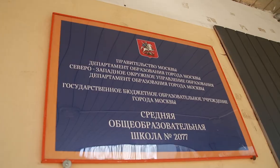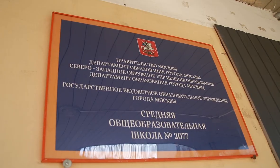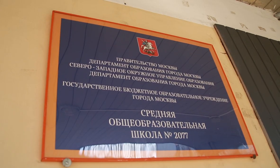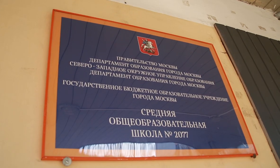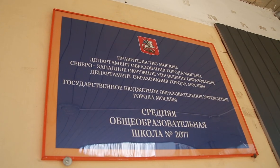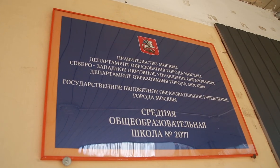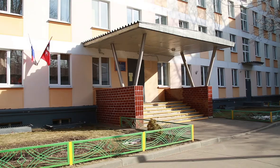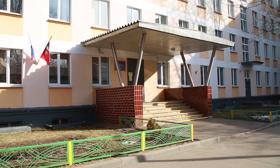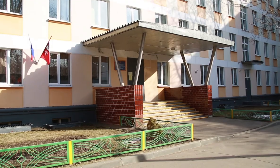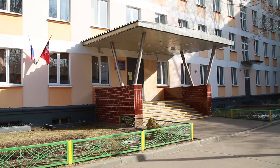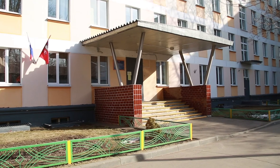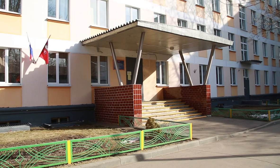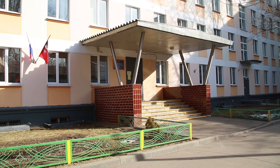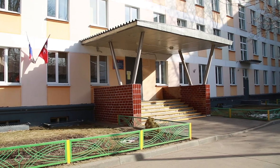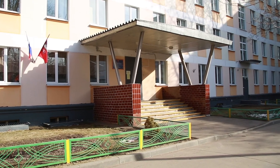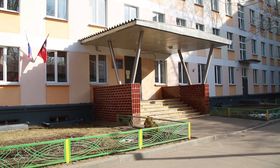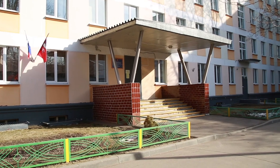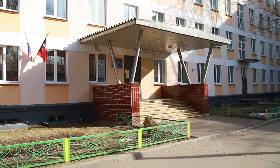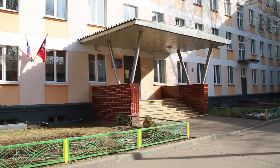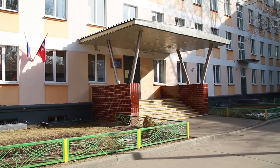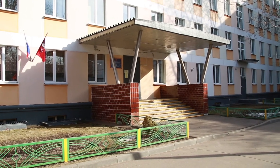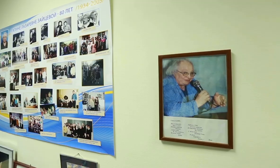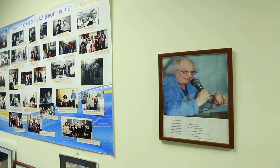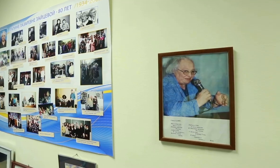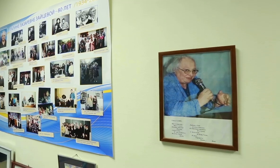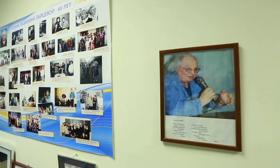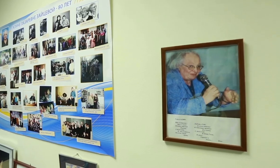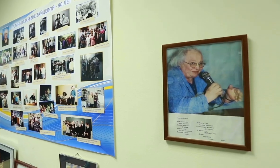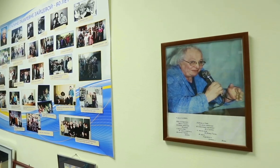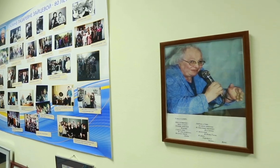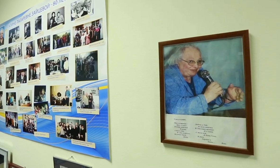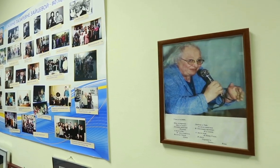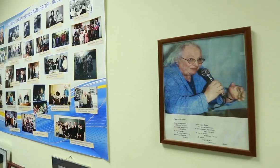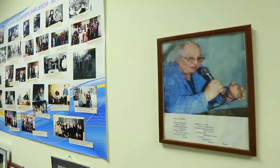not because of the grant regulations. After the grant money runs out, we are responsible to